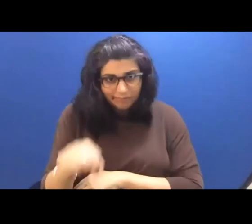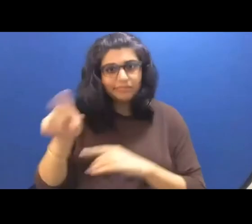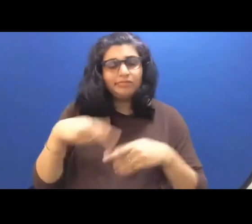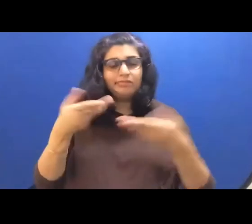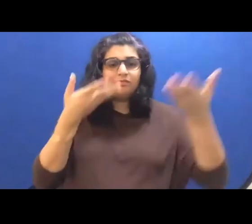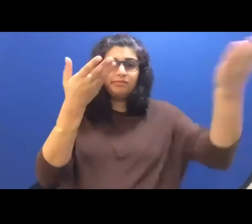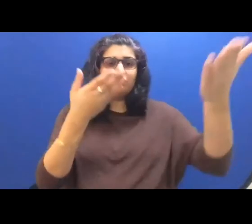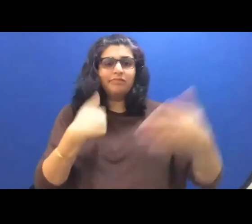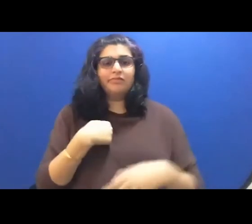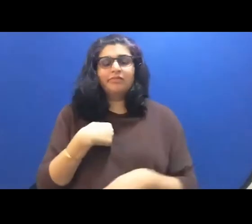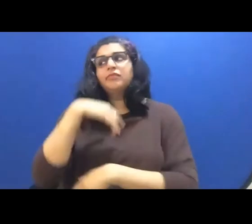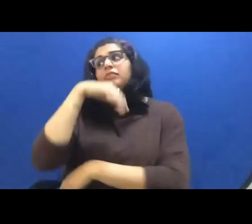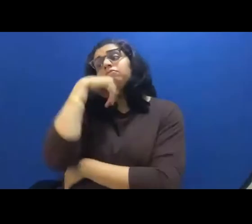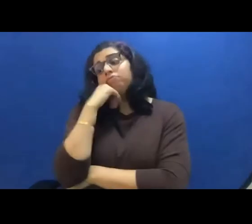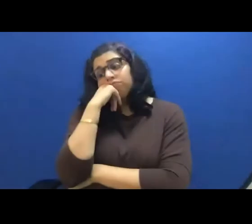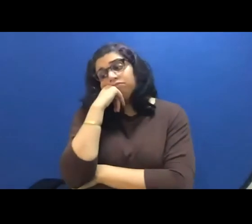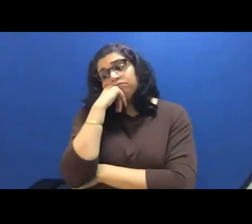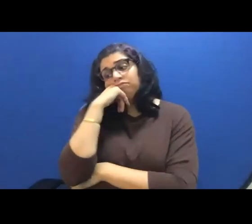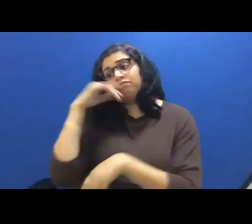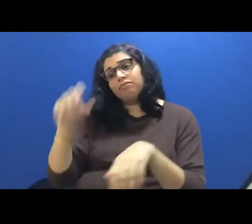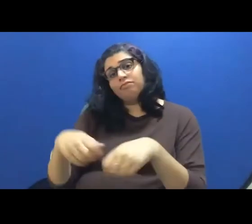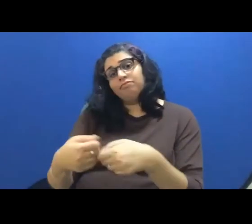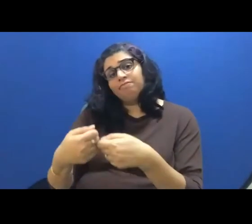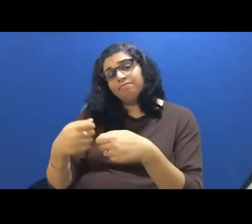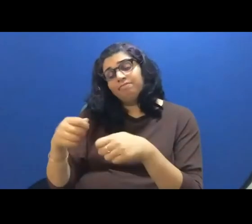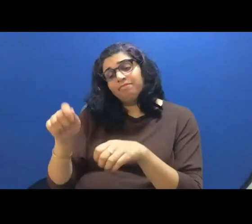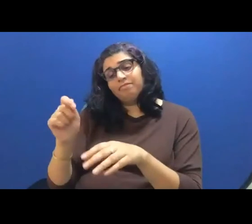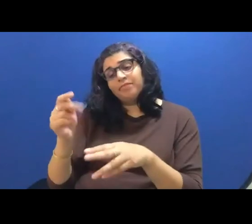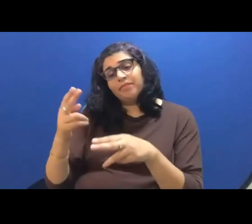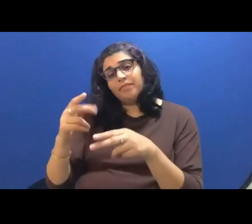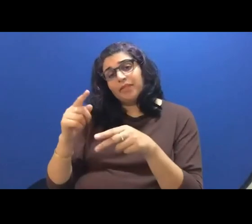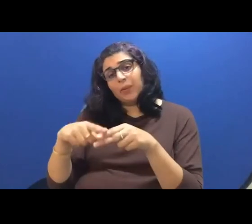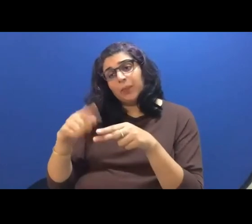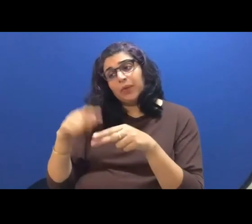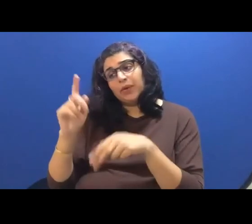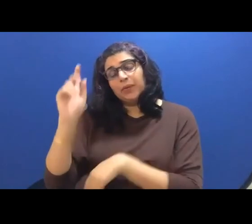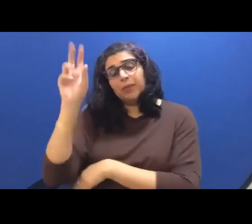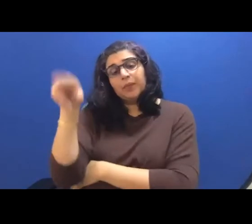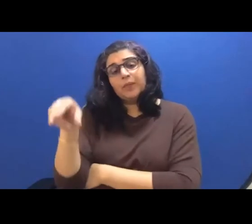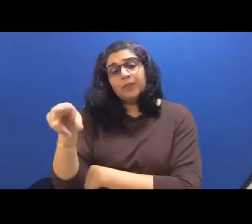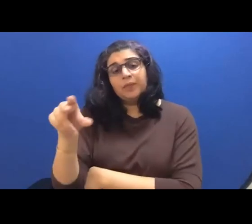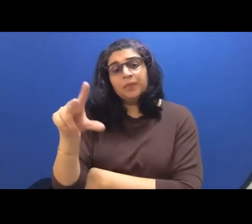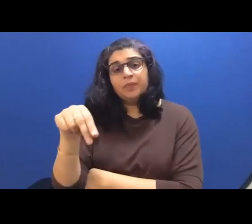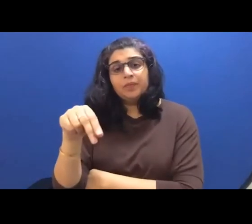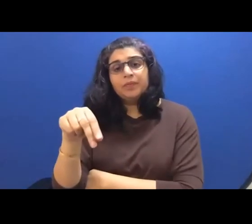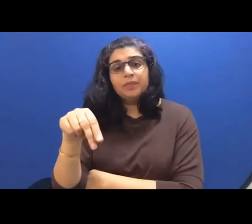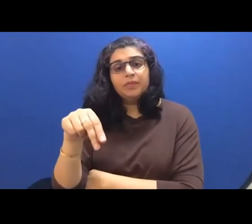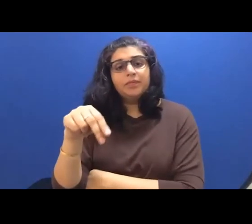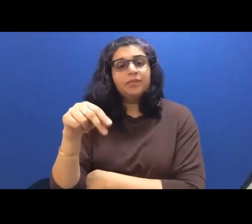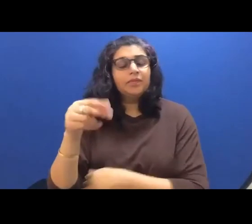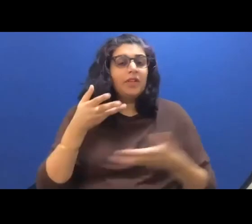up my chopsticks, tapped them lightly on the plate. Our server dropped off crab Rangoon